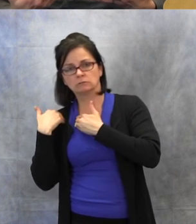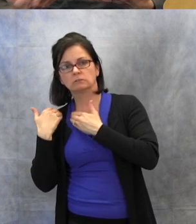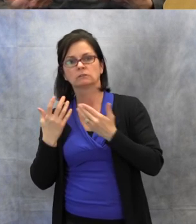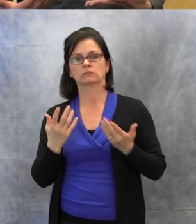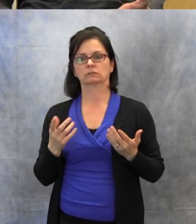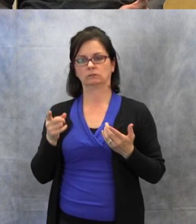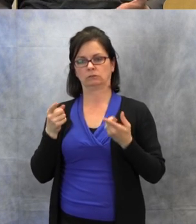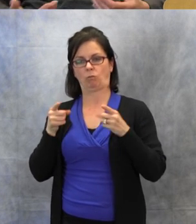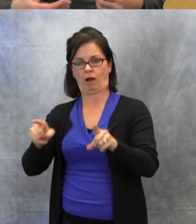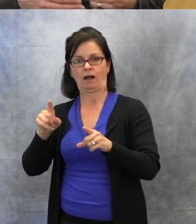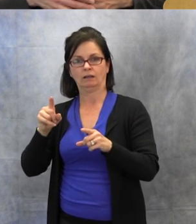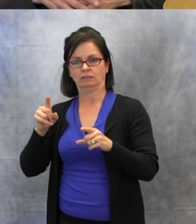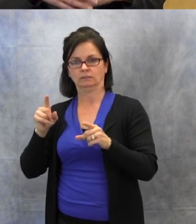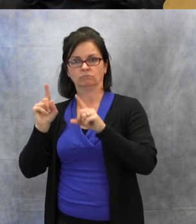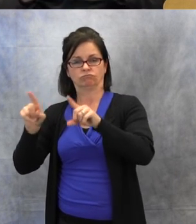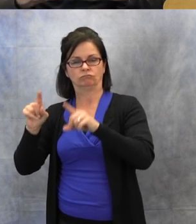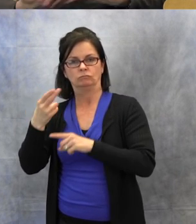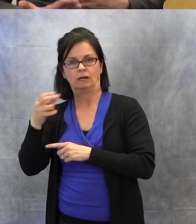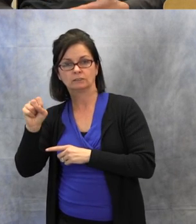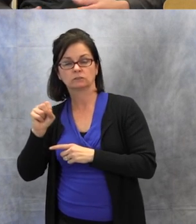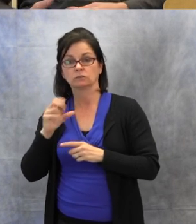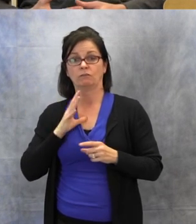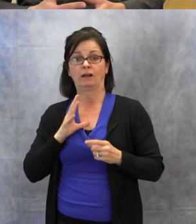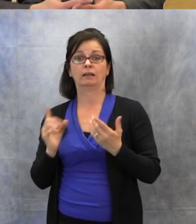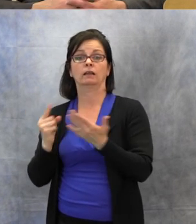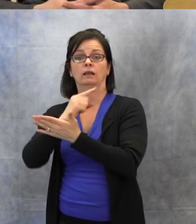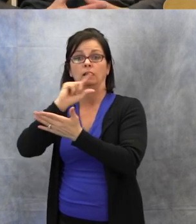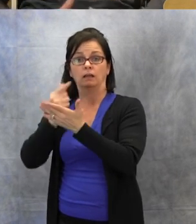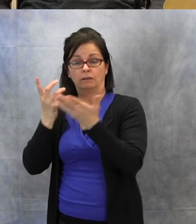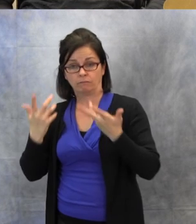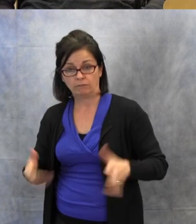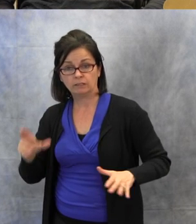afterwards in work settings? Things like that.